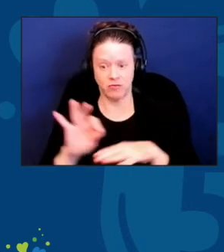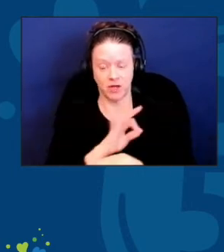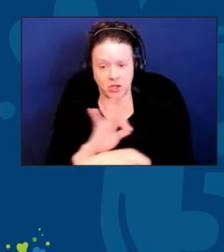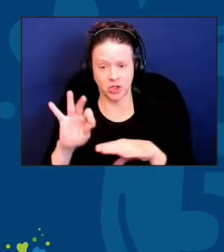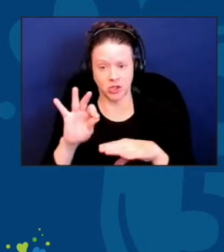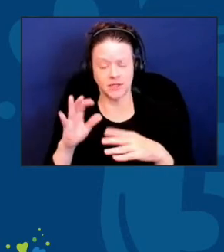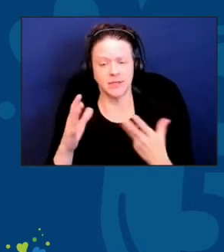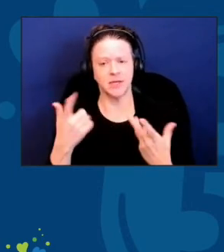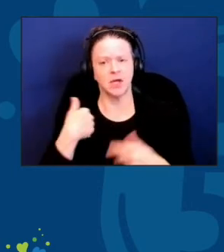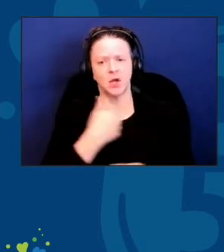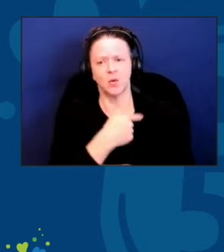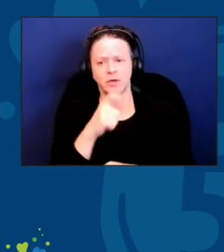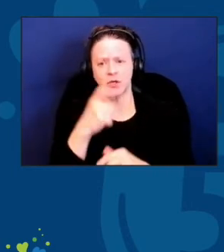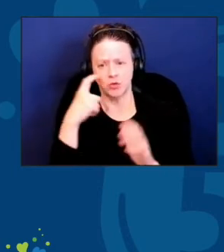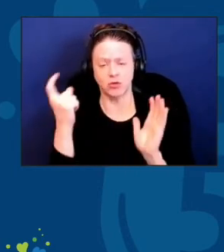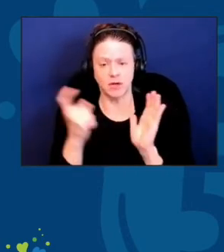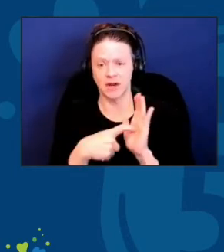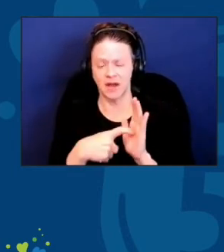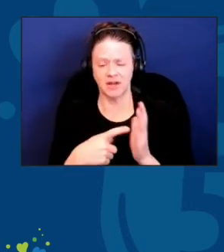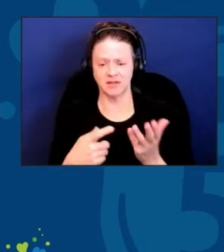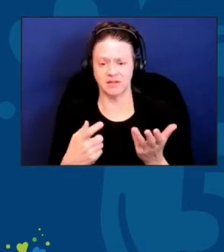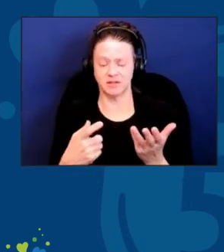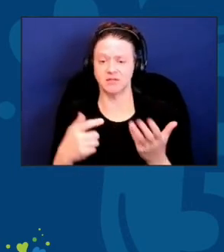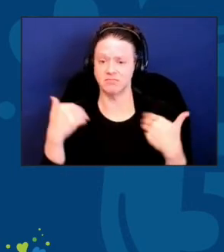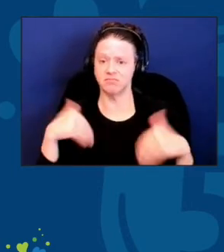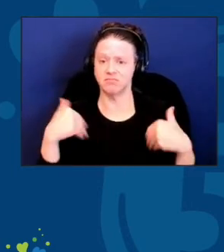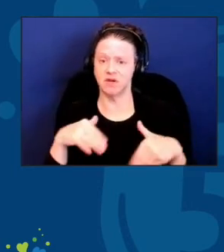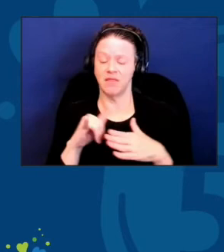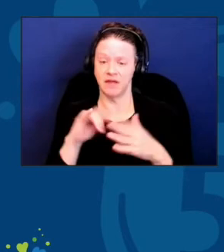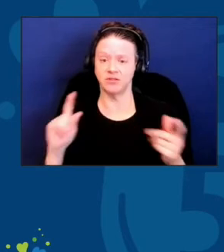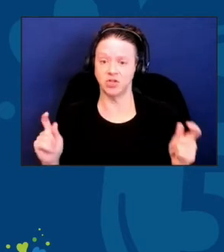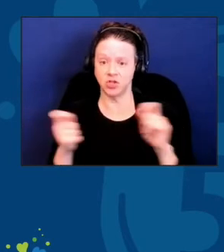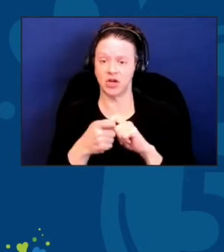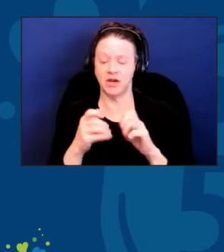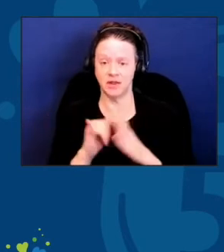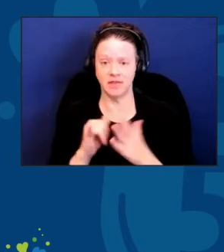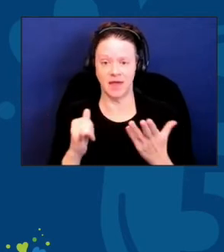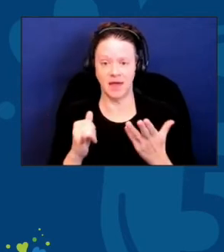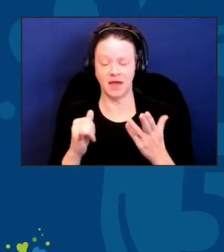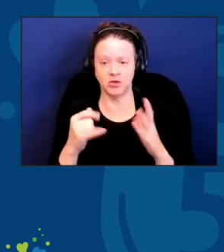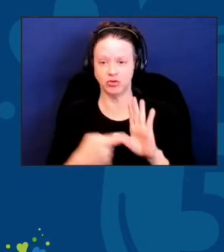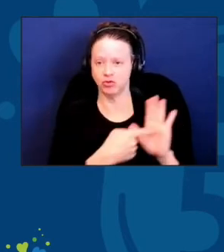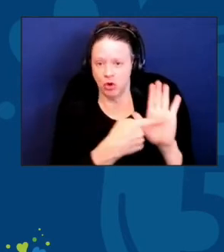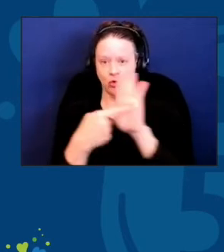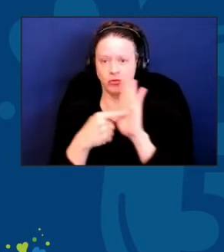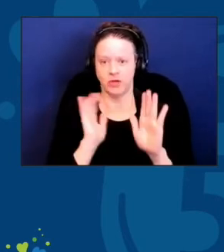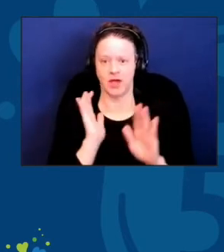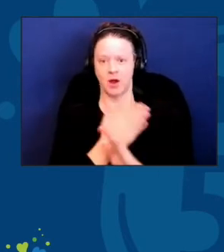we need to recognize that it's a change that not only unlocks our values, but our call to action.